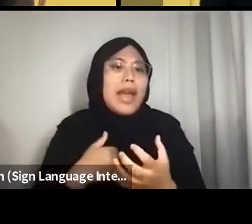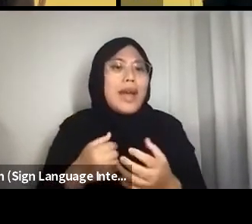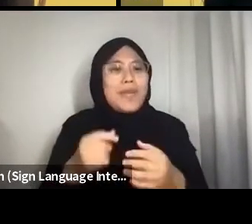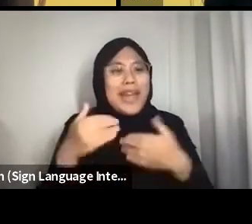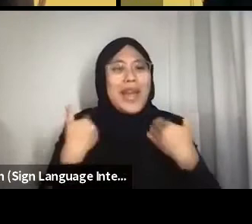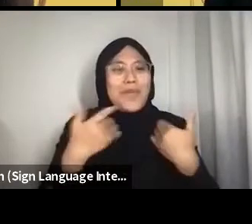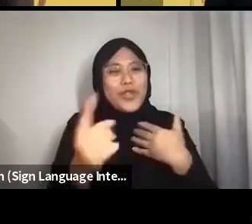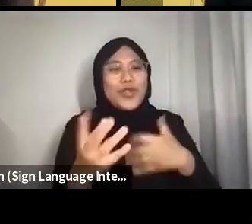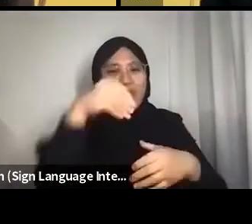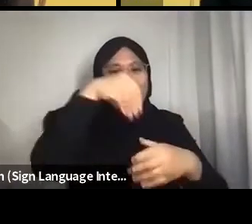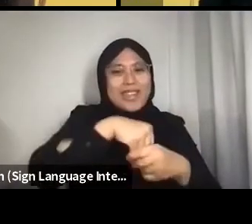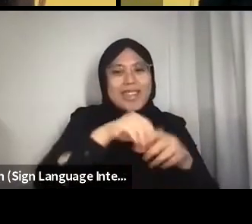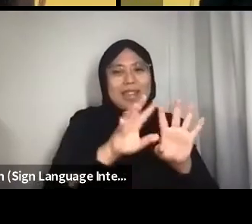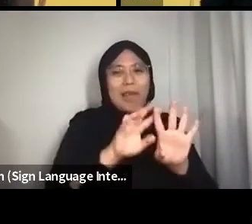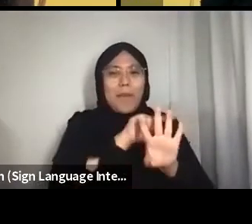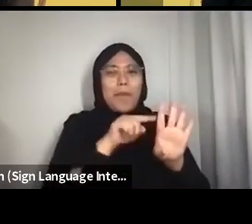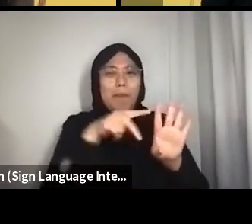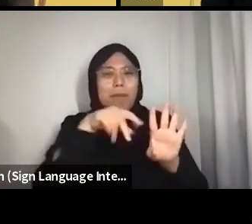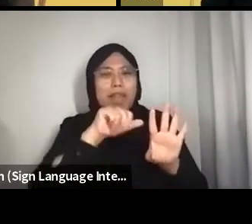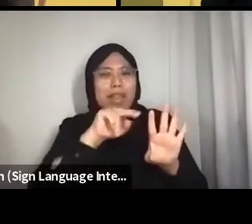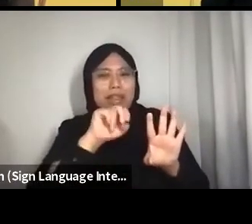(nor) Thank you, Serina. (Angelia) Yes, hear hear.